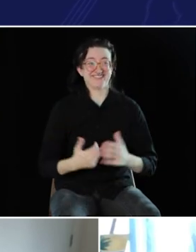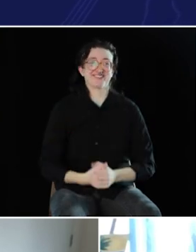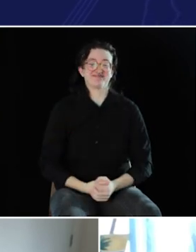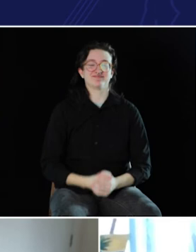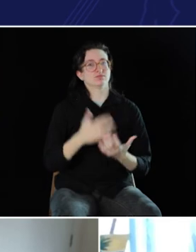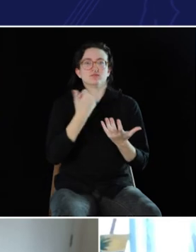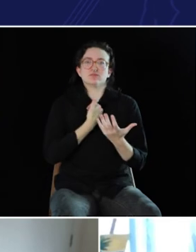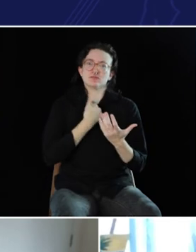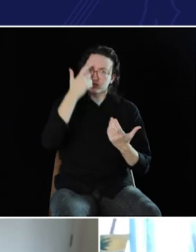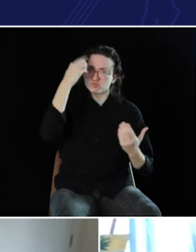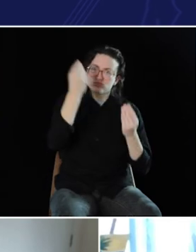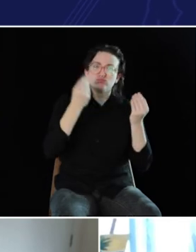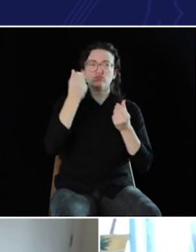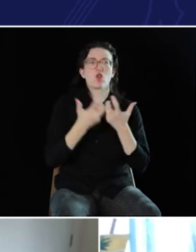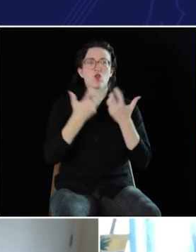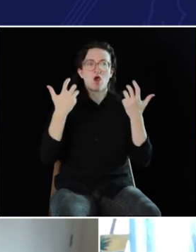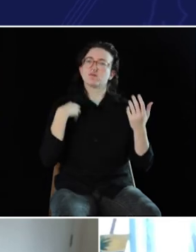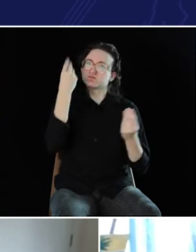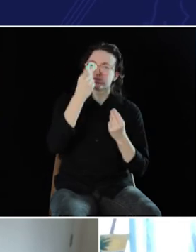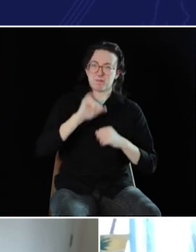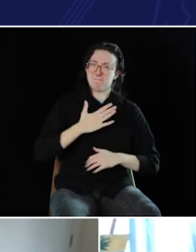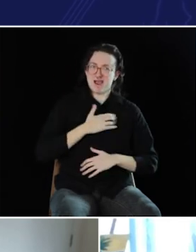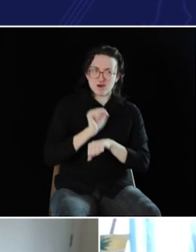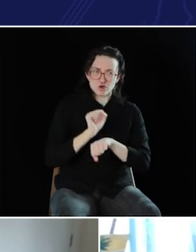I think -- I think about this a lot, this is what I do for work, you know?